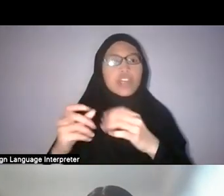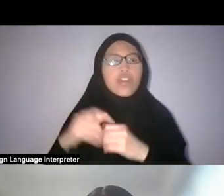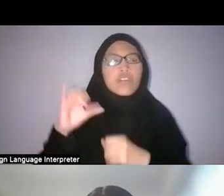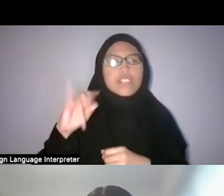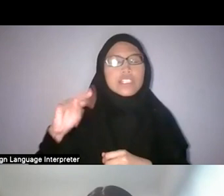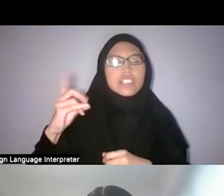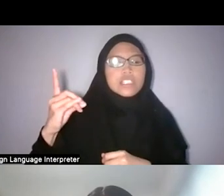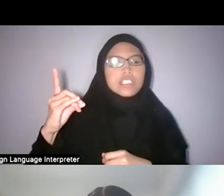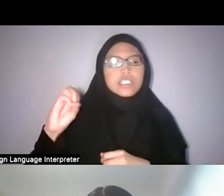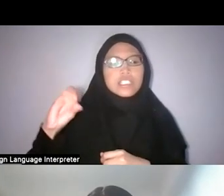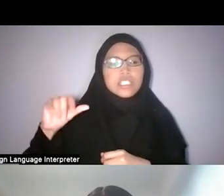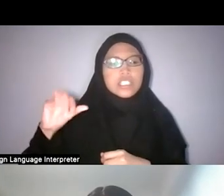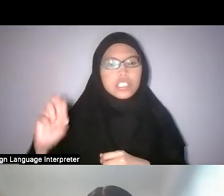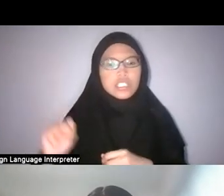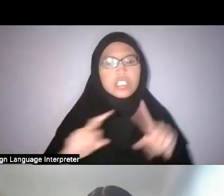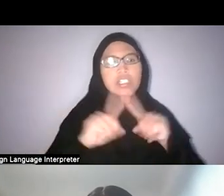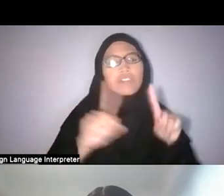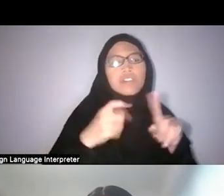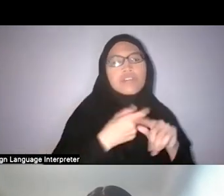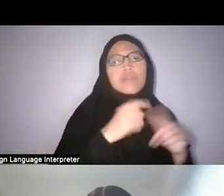definitely different from Malays out in the Southern islands